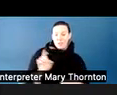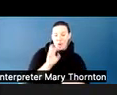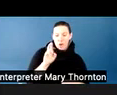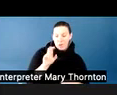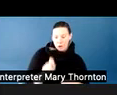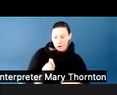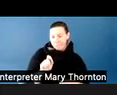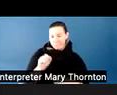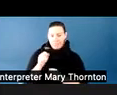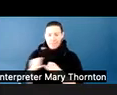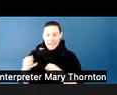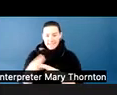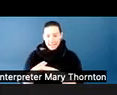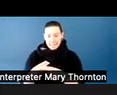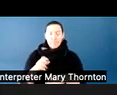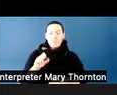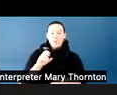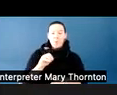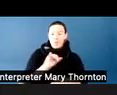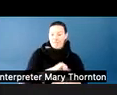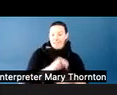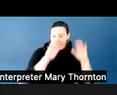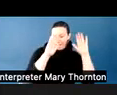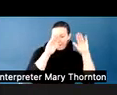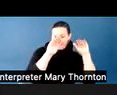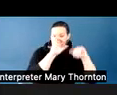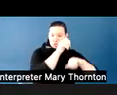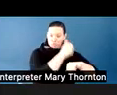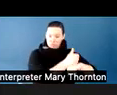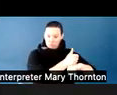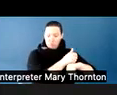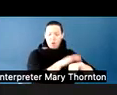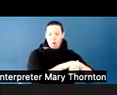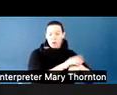And so because the expectations on this campus are not consistent across departments,